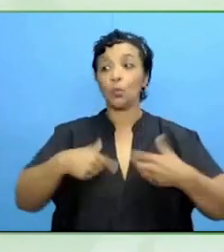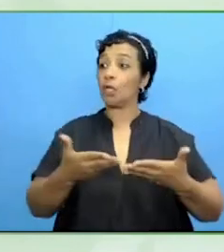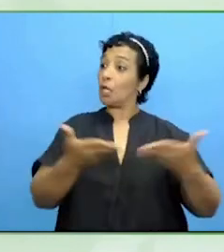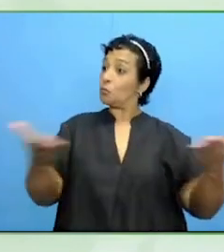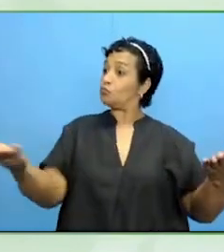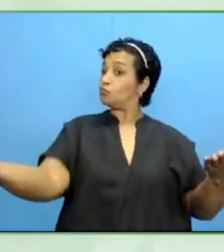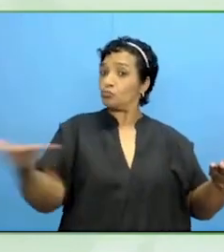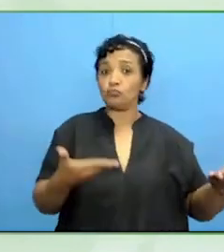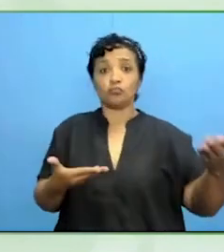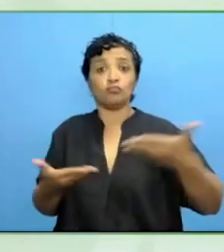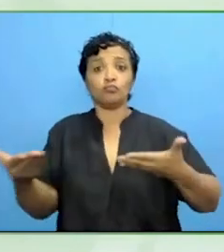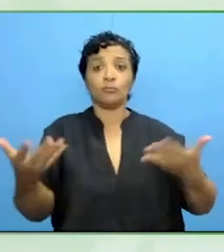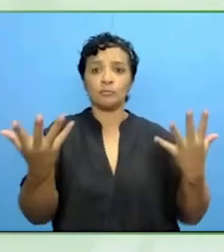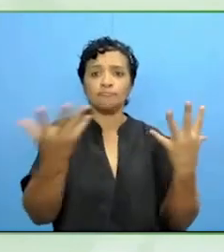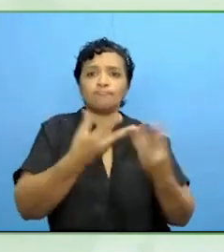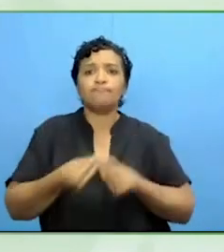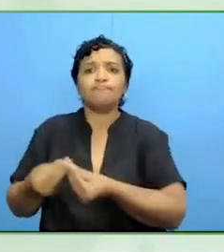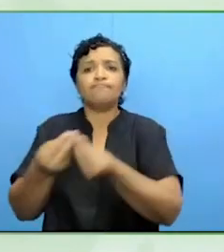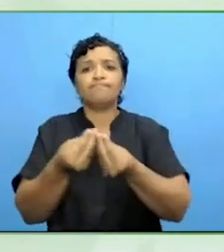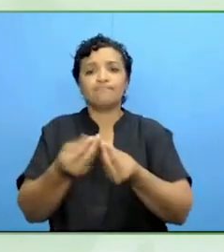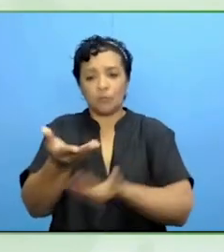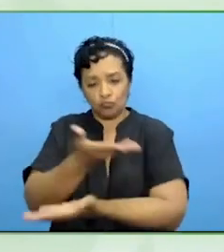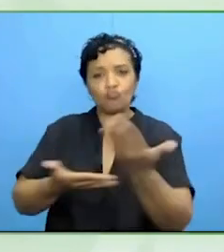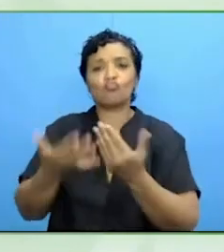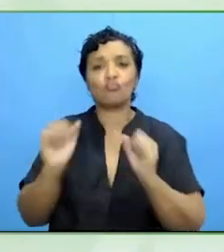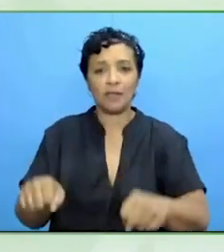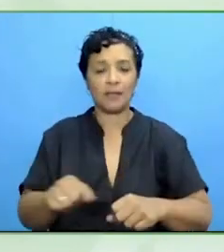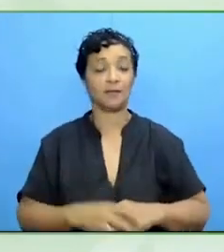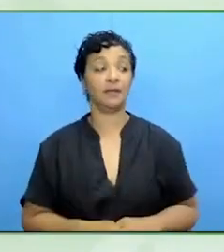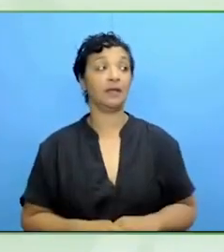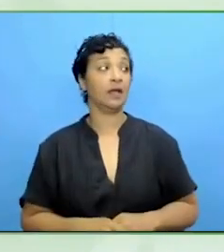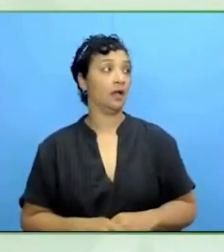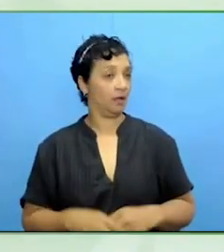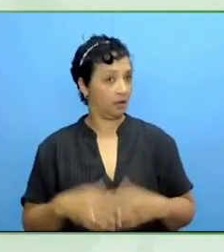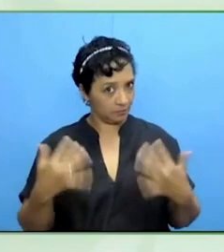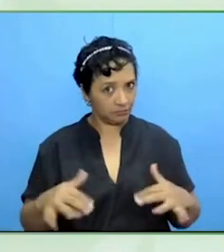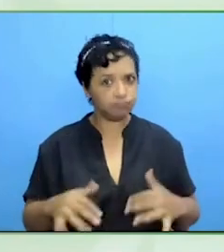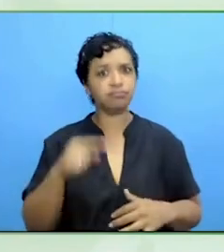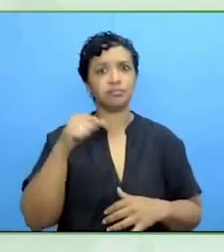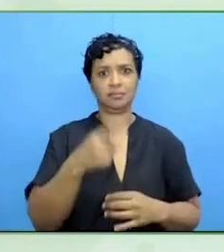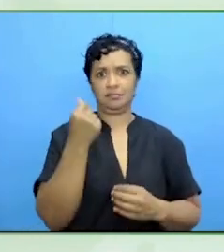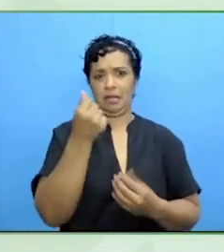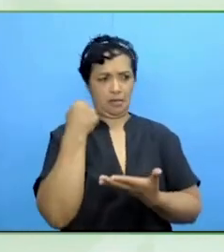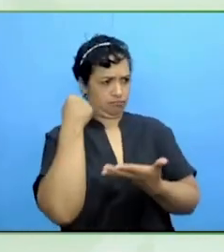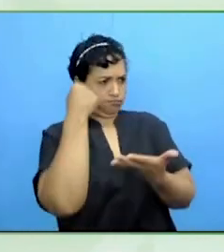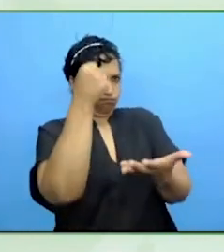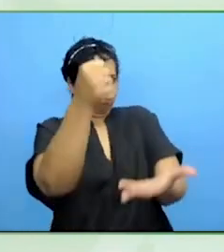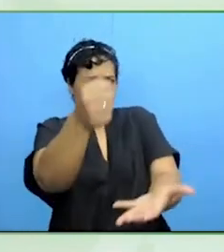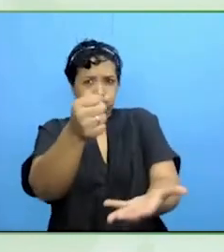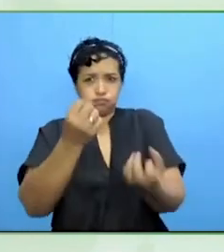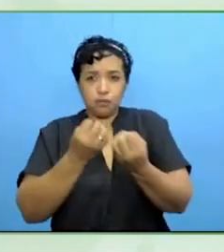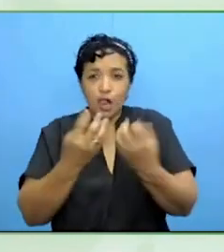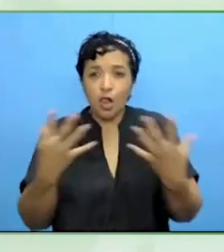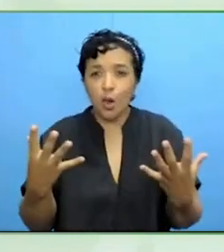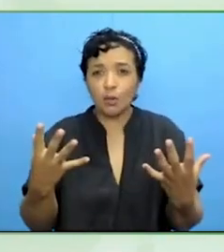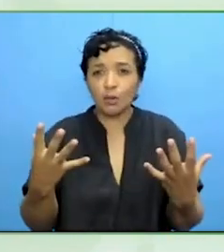This is a lot of money and a huge opportunity. How are we not going to make the same mistakes as